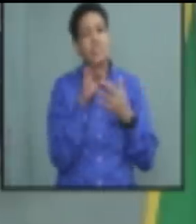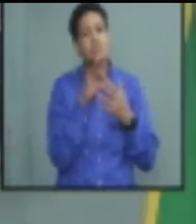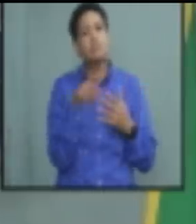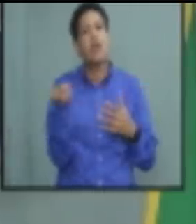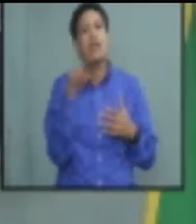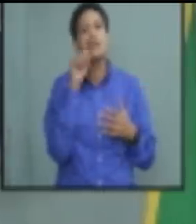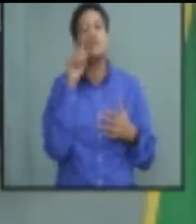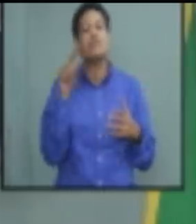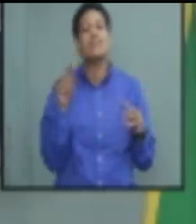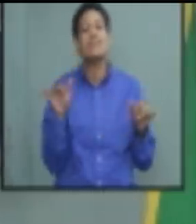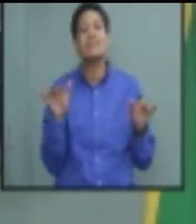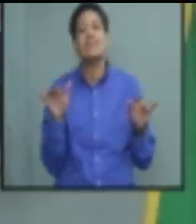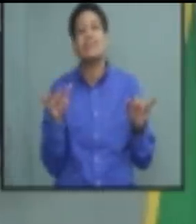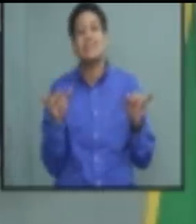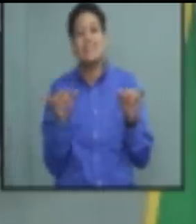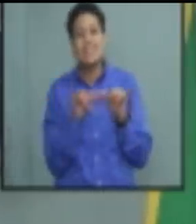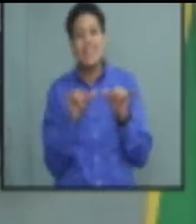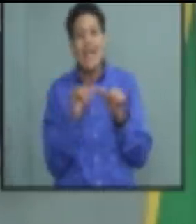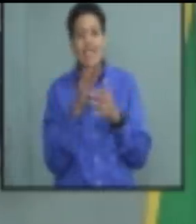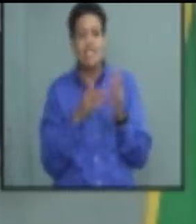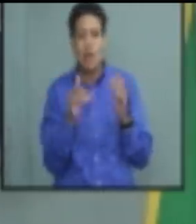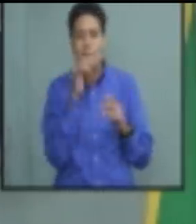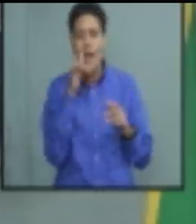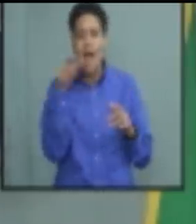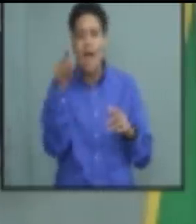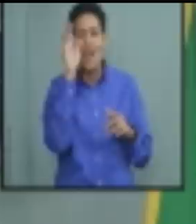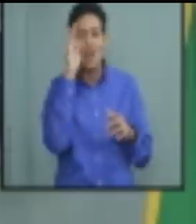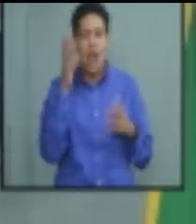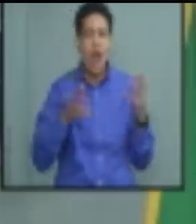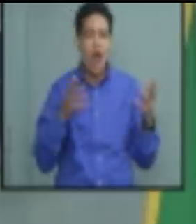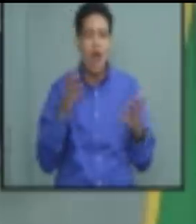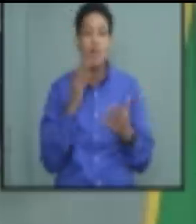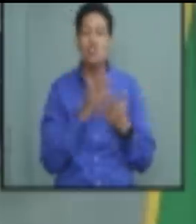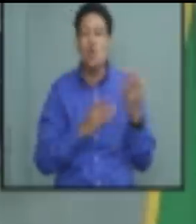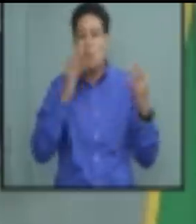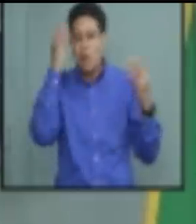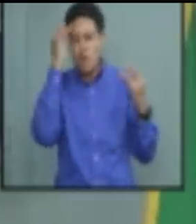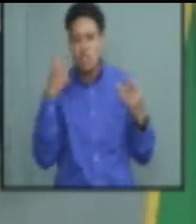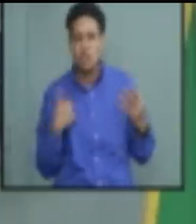size of some of these bars and some of the concerns that we are getting is